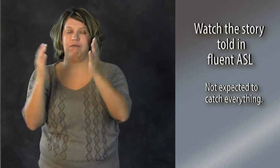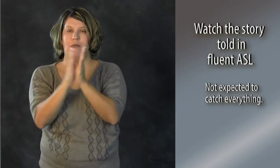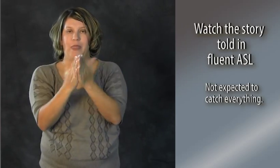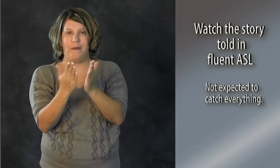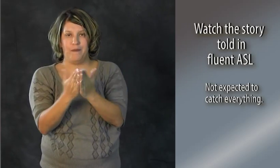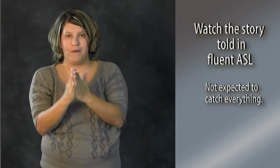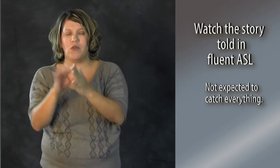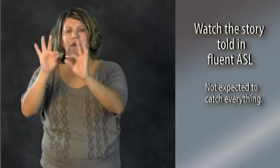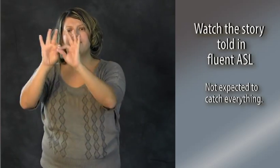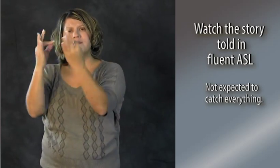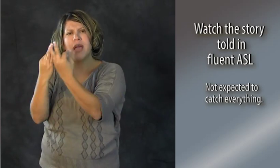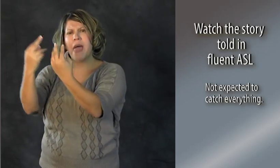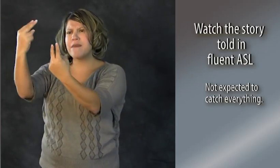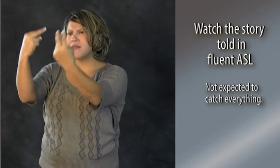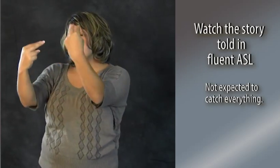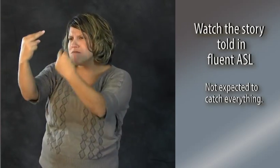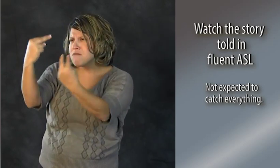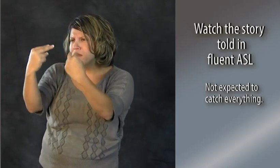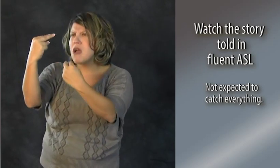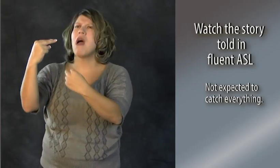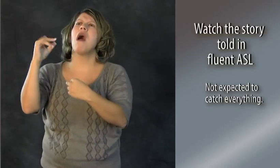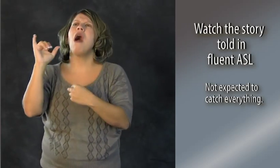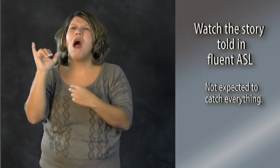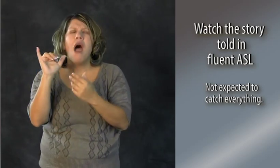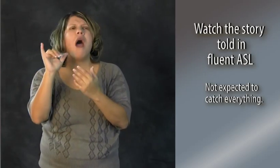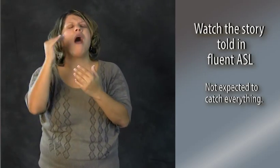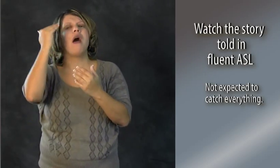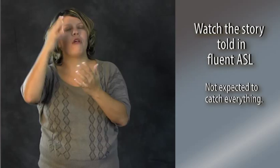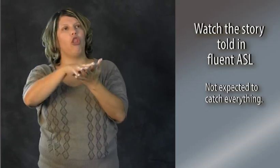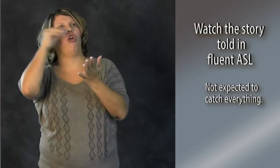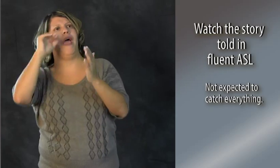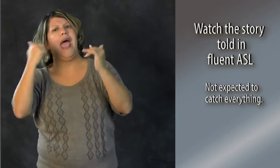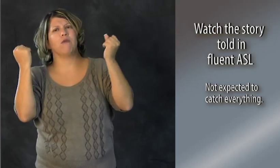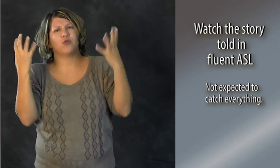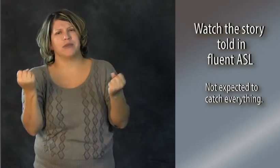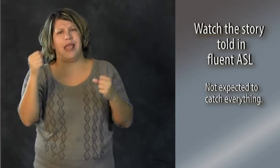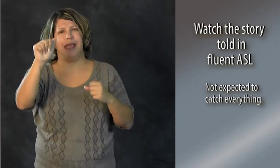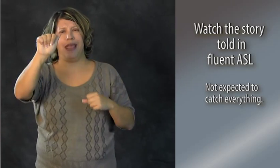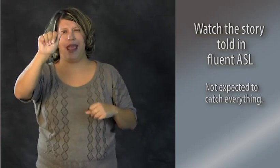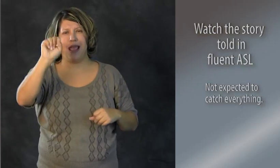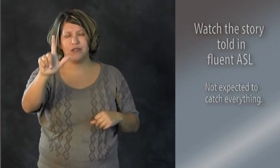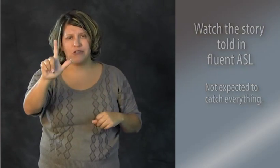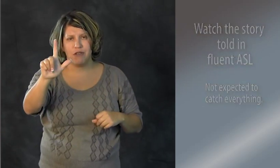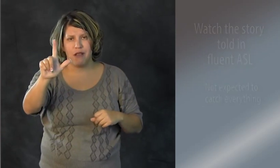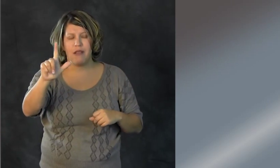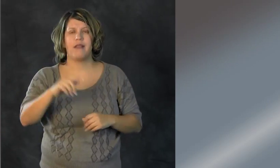So the tutor will sign the book, as the family learns how to sign it in ASL.